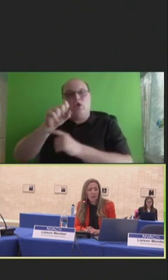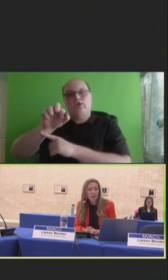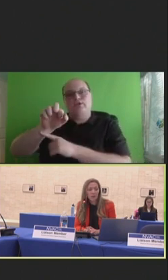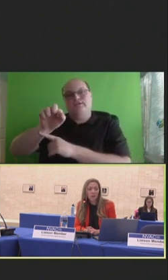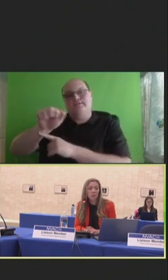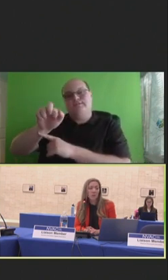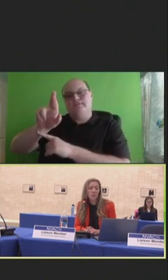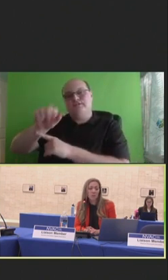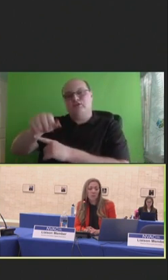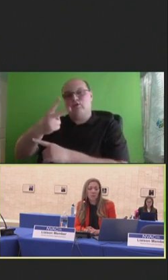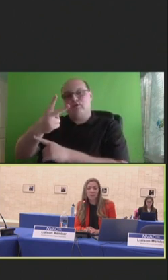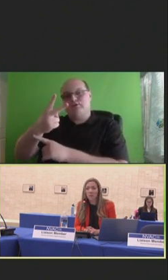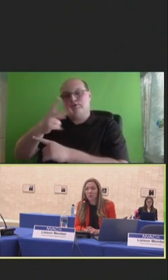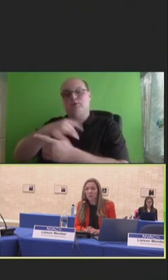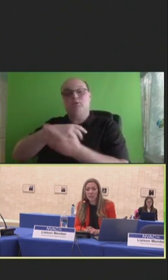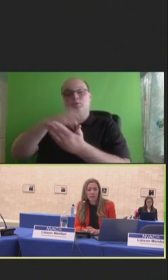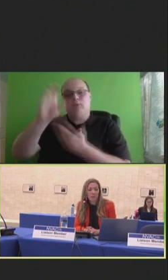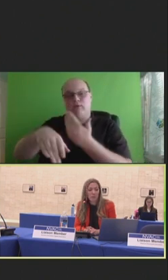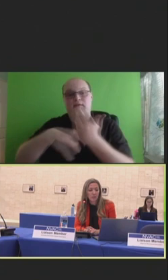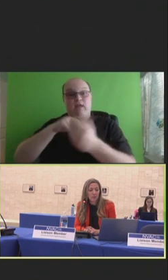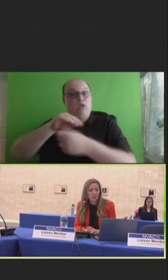on long-term outcomes of COVID-19 illness.